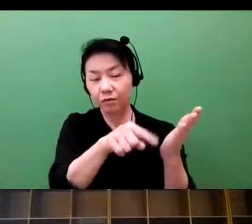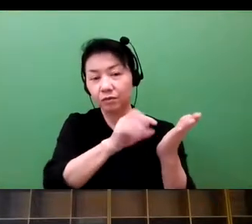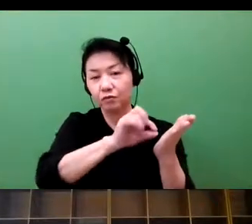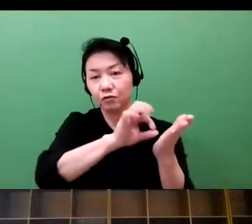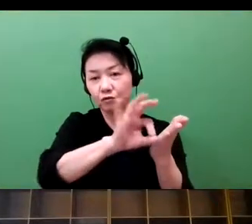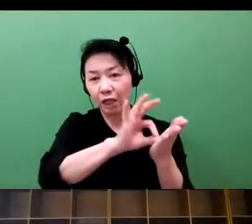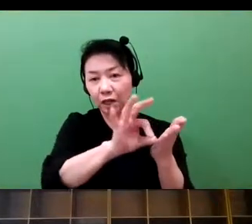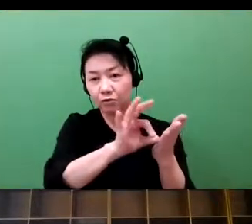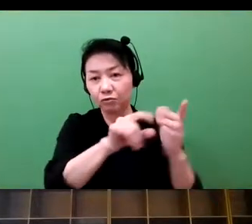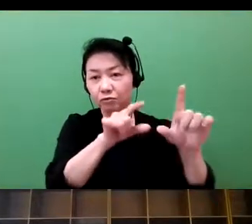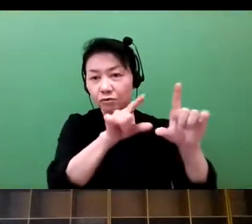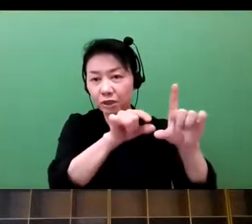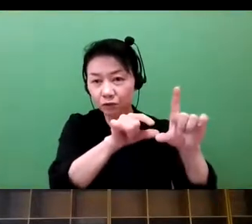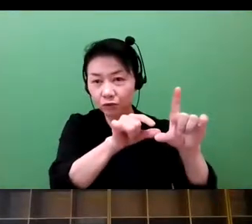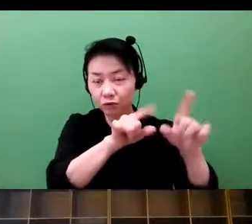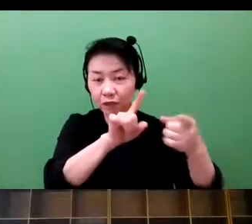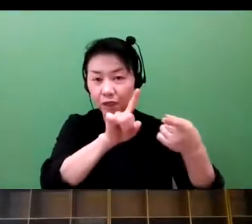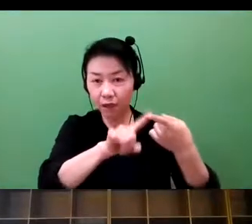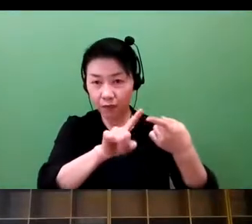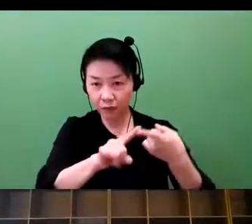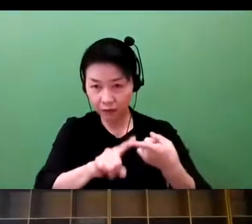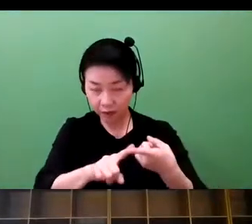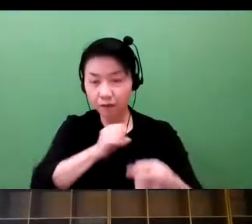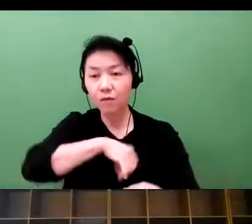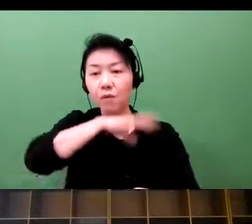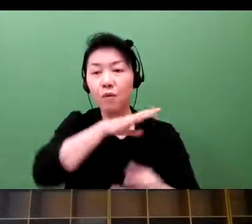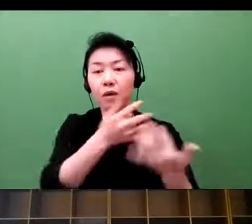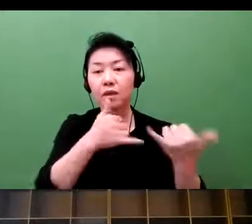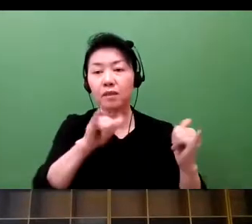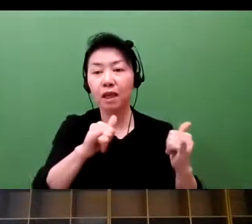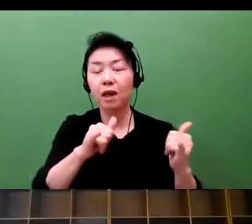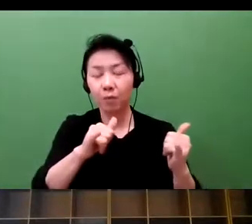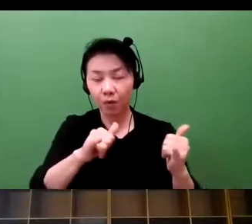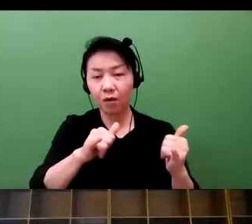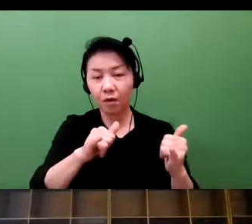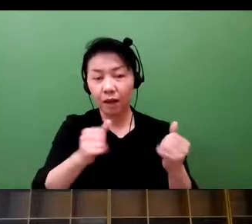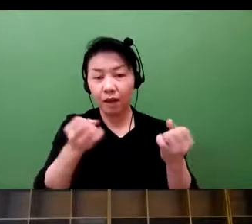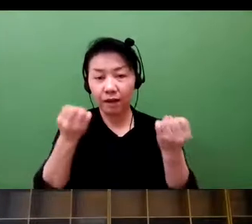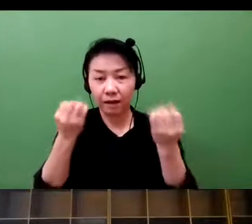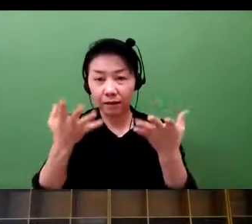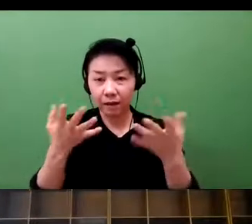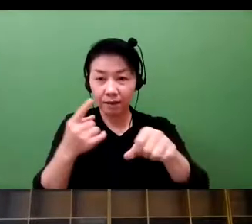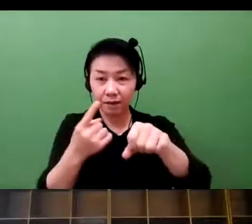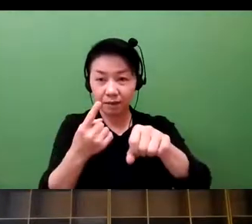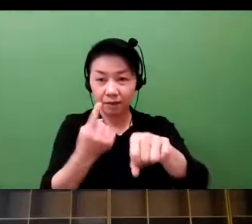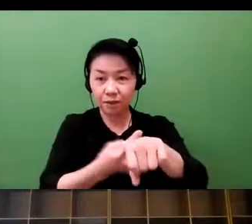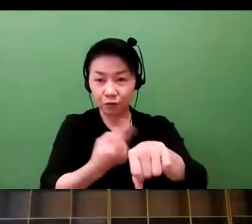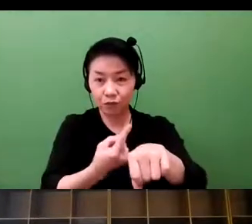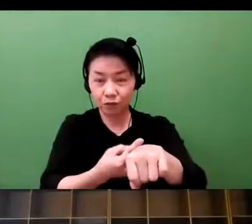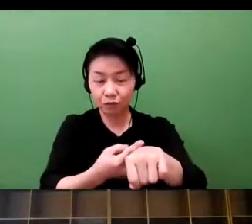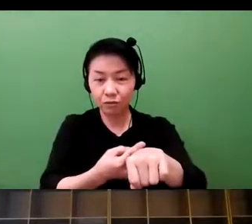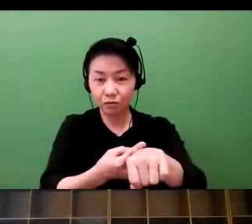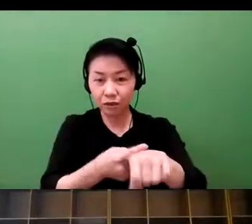So we find that the mobile devices or smartphones are really spreading. And therefore, the elderly have now more